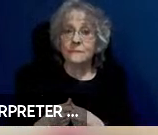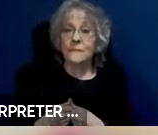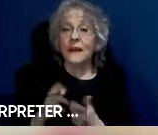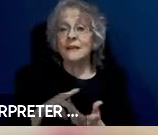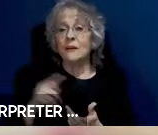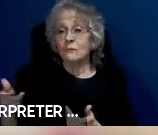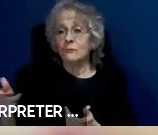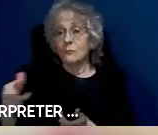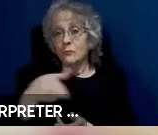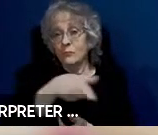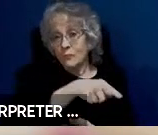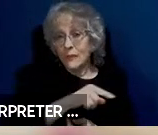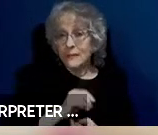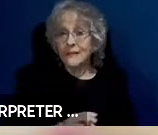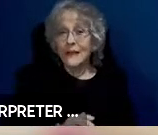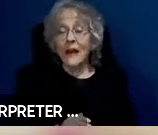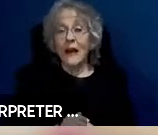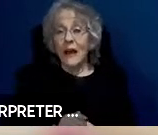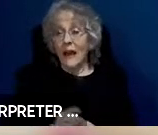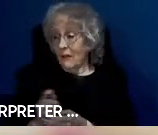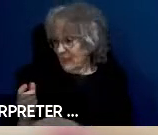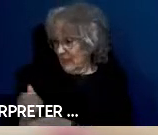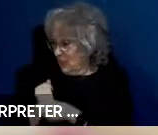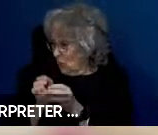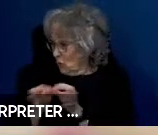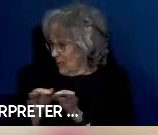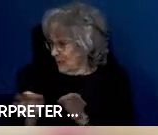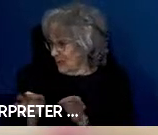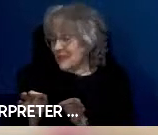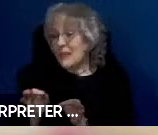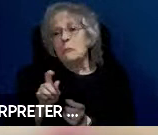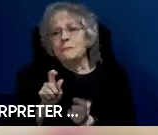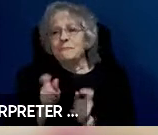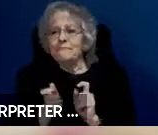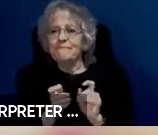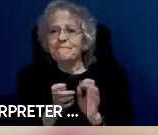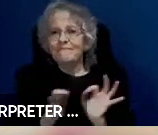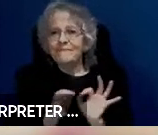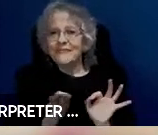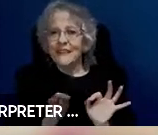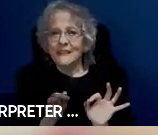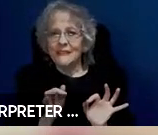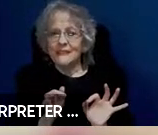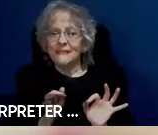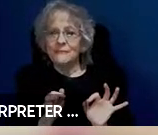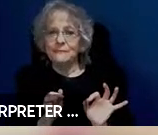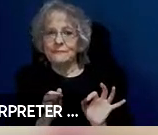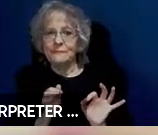paraphrasing questions that we have gotten in on the Q&A panel. Please do, please do